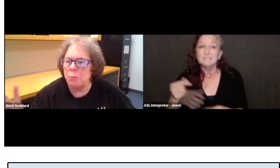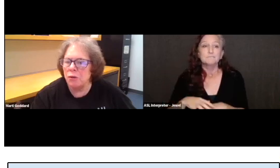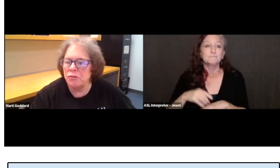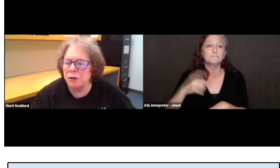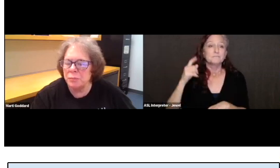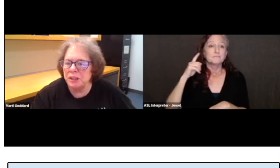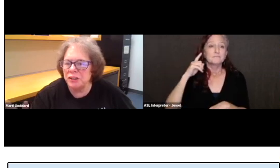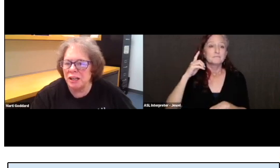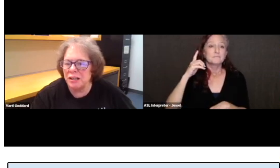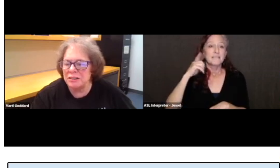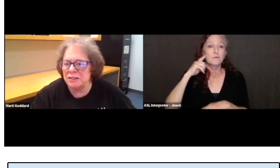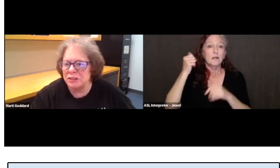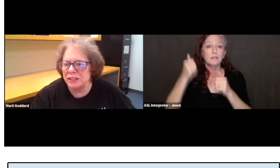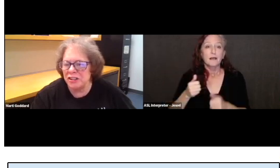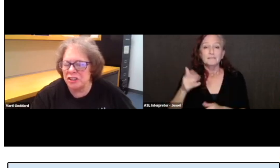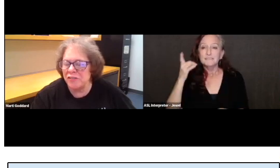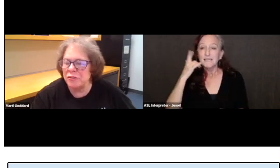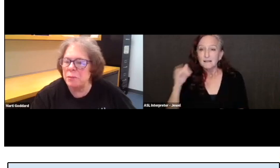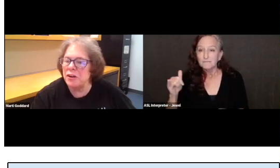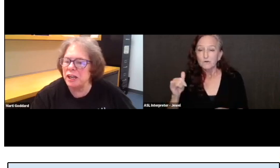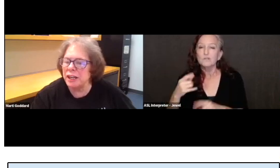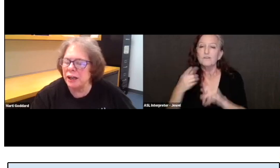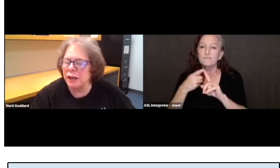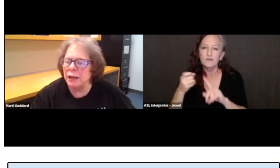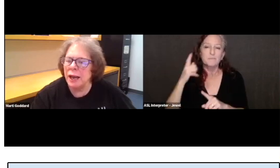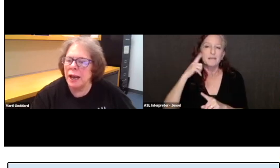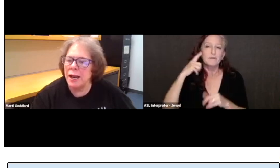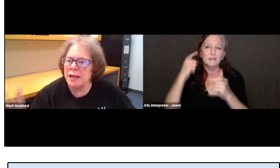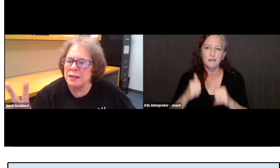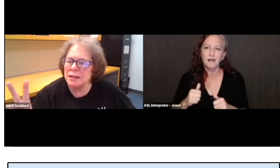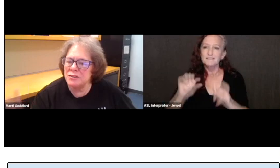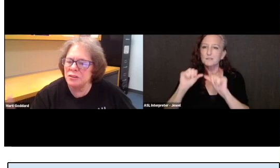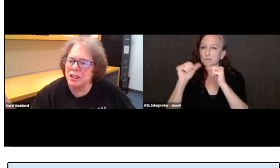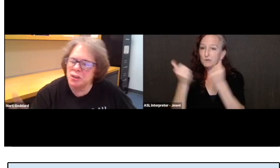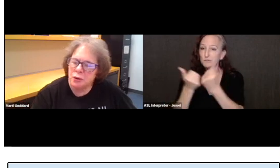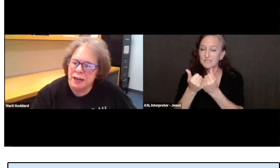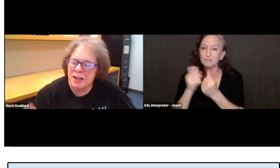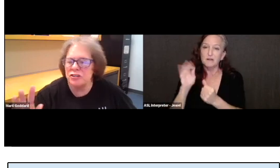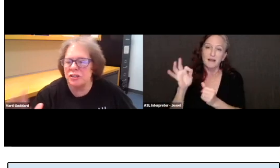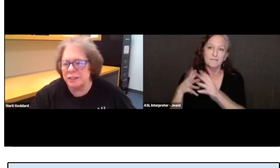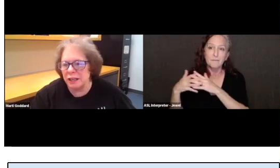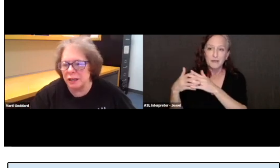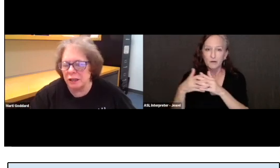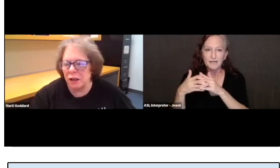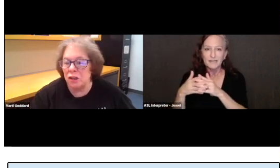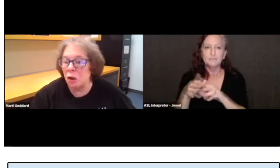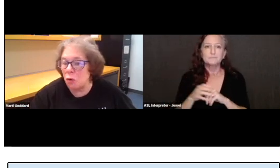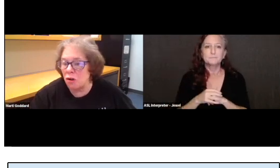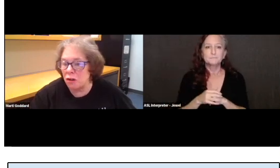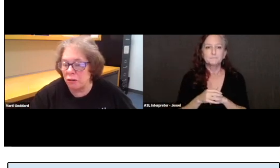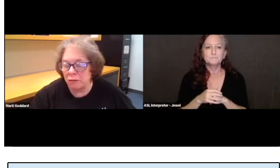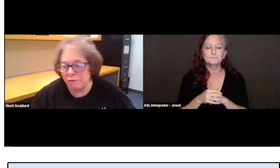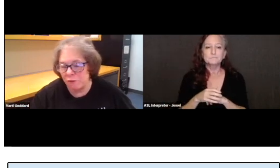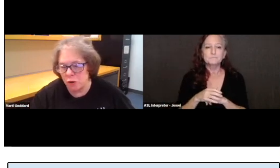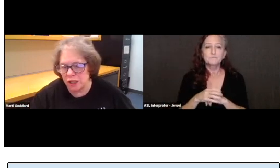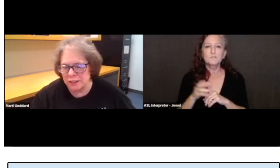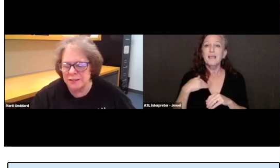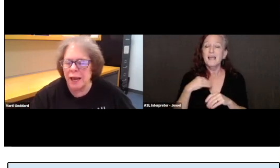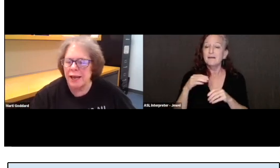both from the Hearing Loss Association of America and so they show the national and then local focus.